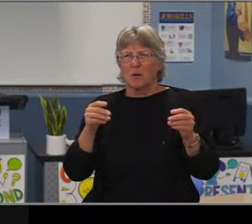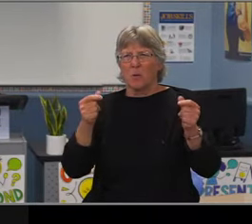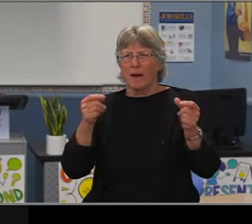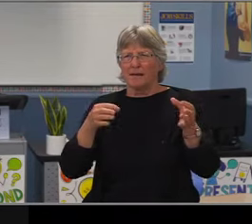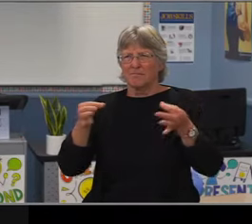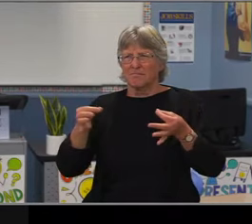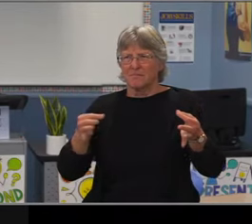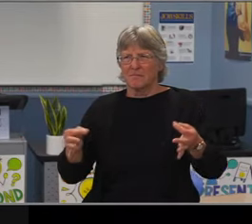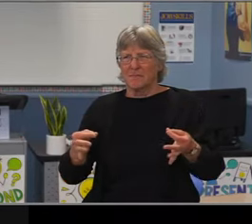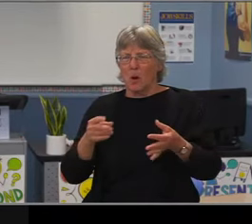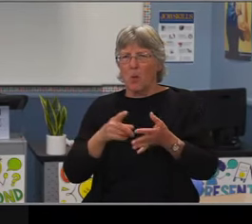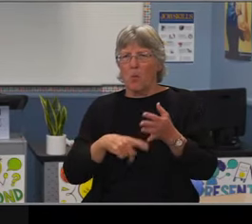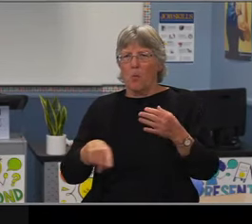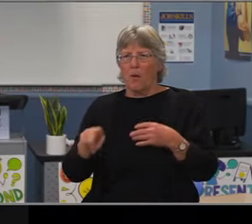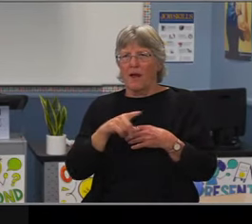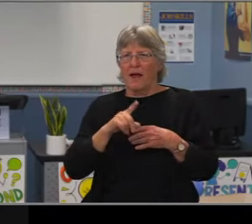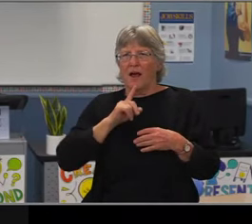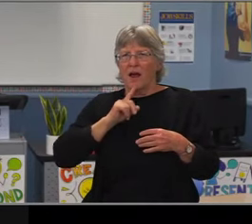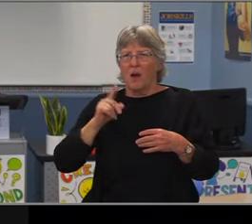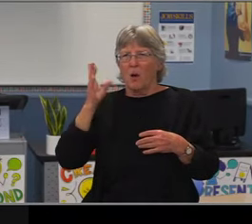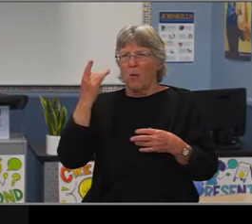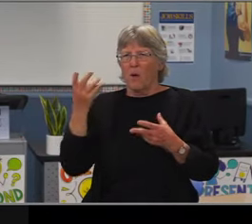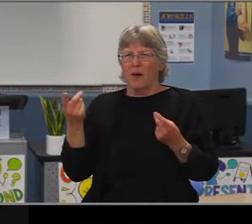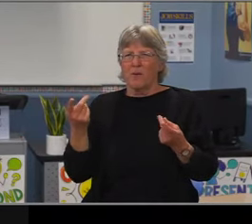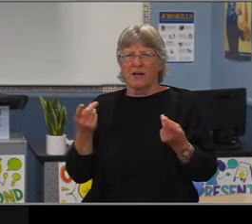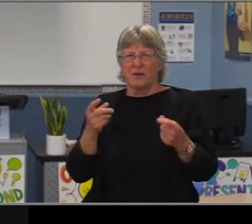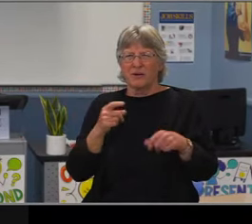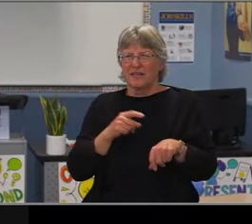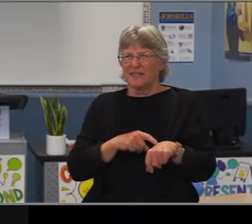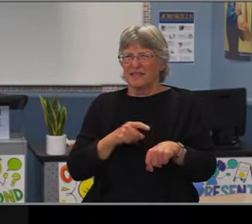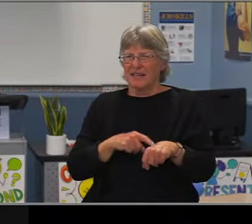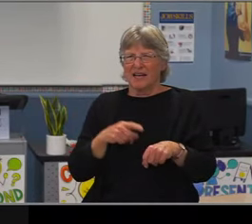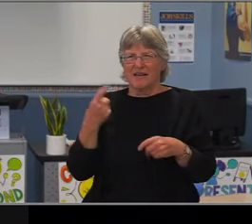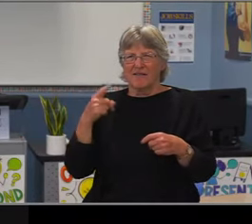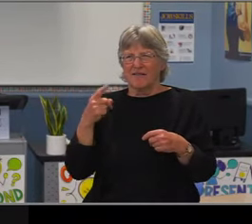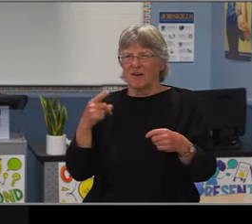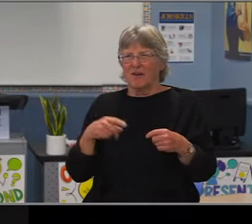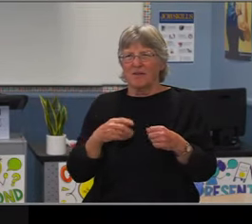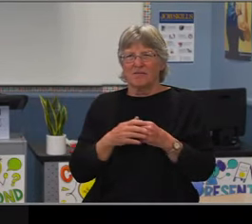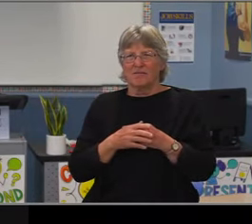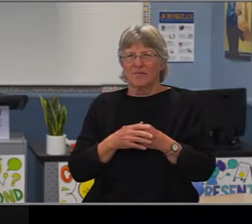We have none. Unfinished business, we have none.